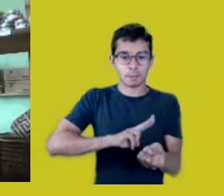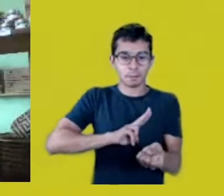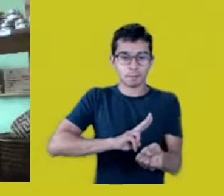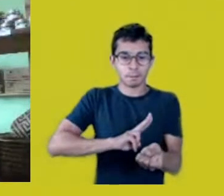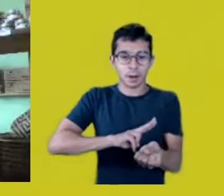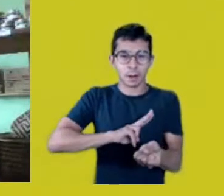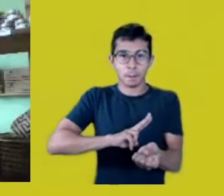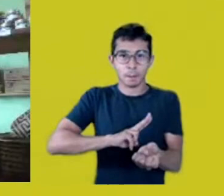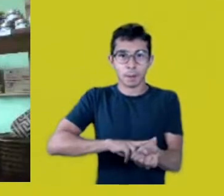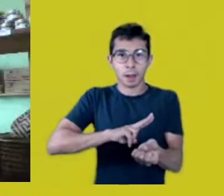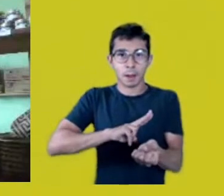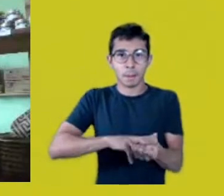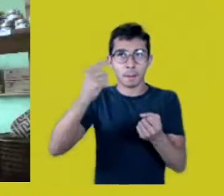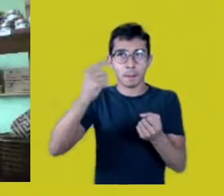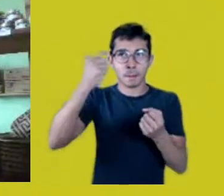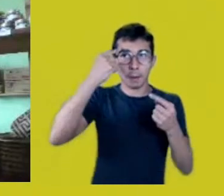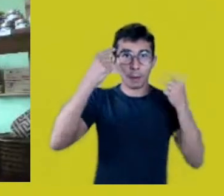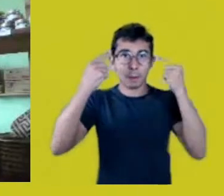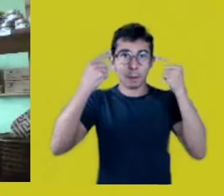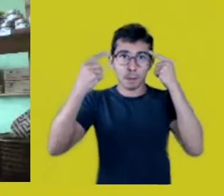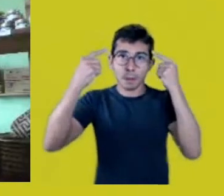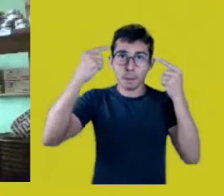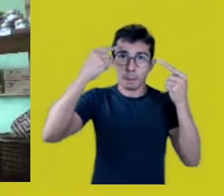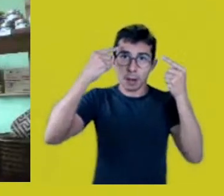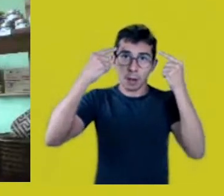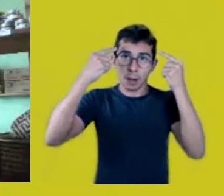but of thoughts much broader than our own.